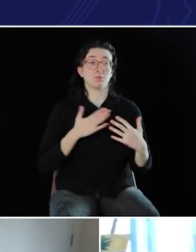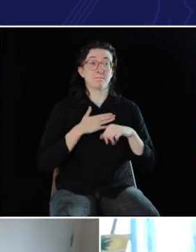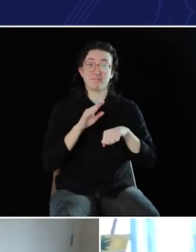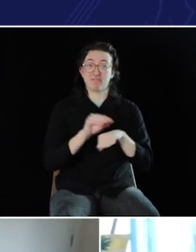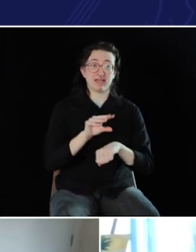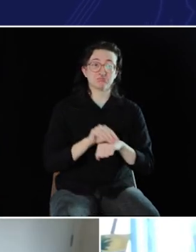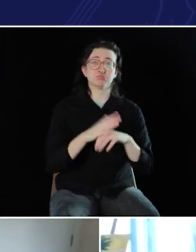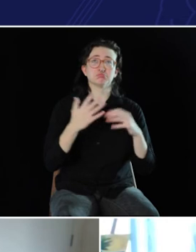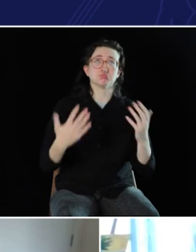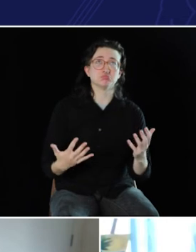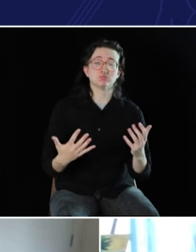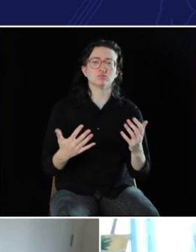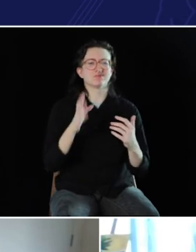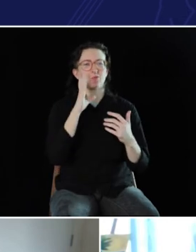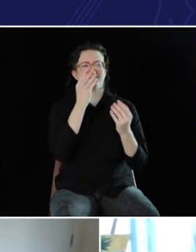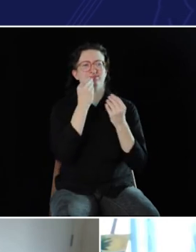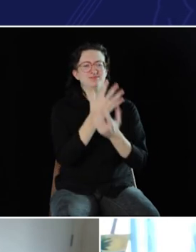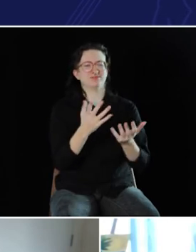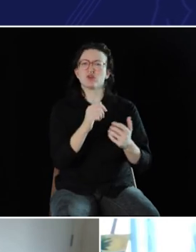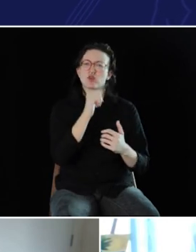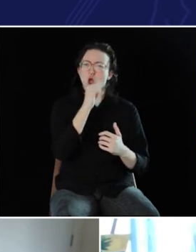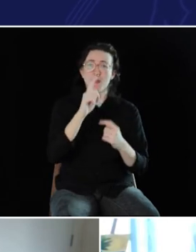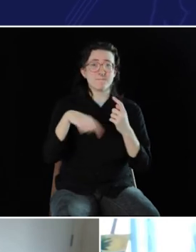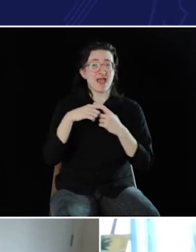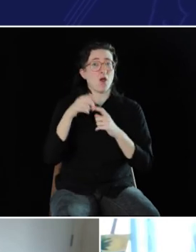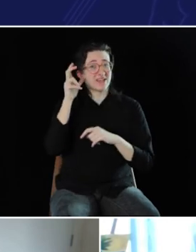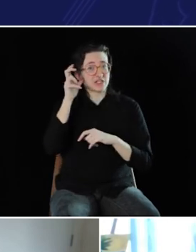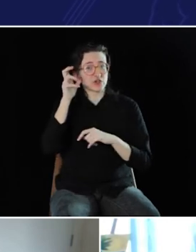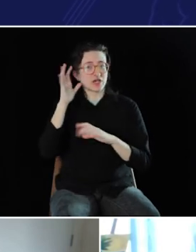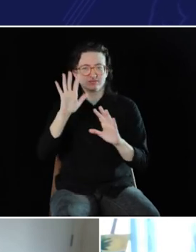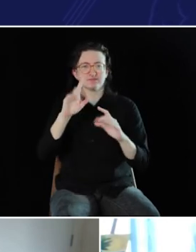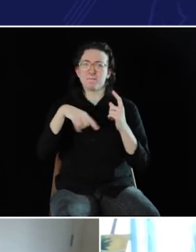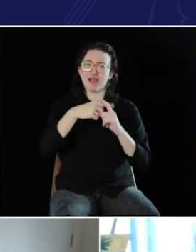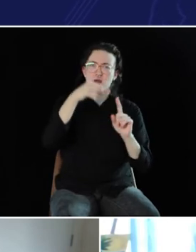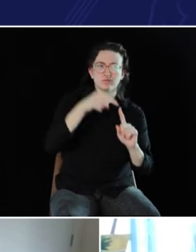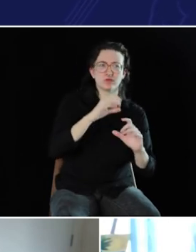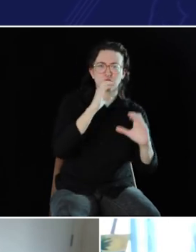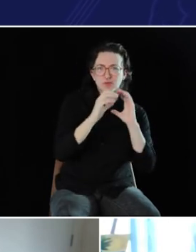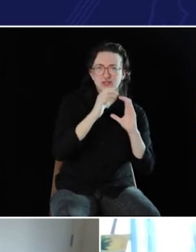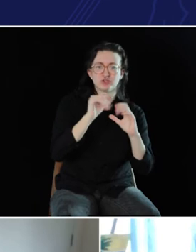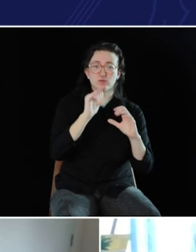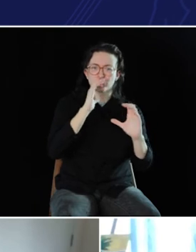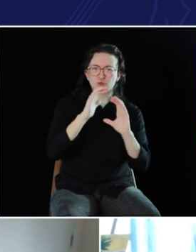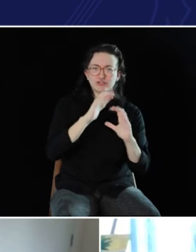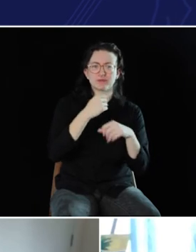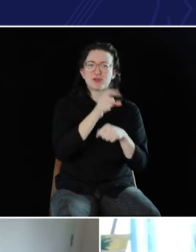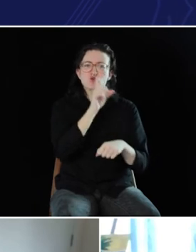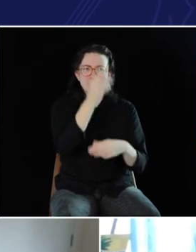[DR. RUFFIN]: I would tell them that it's not about hearing; it’s about communication. And that communication is not just getting the information, but expressing it, too.